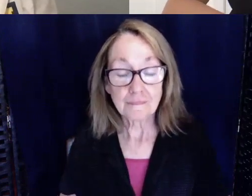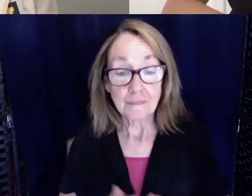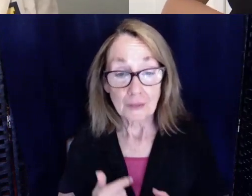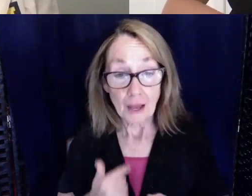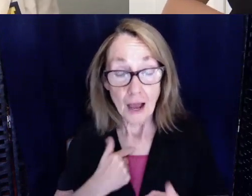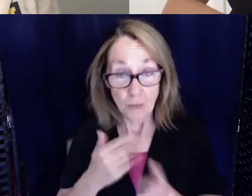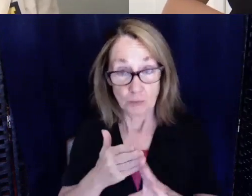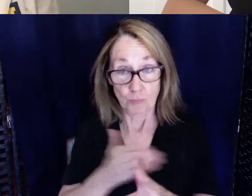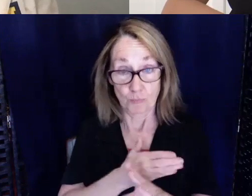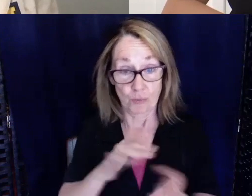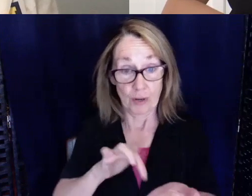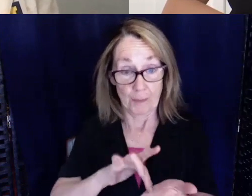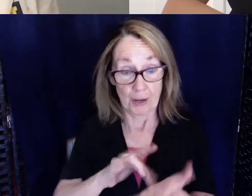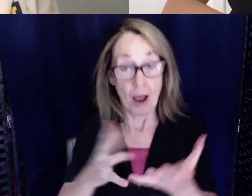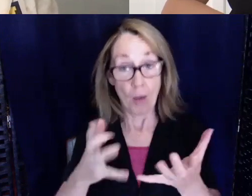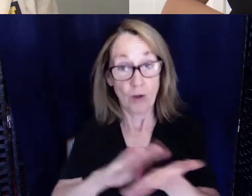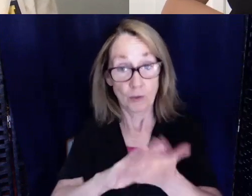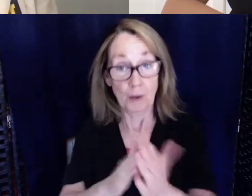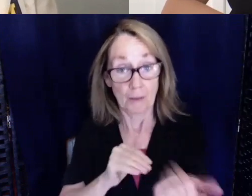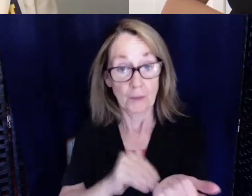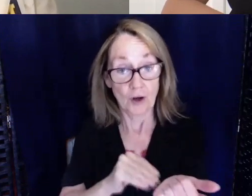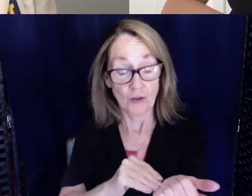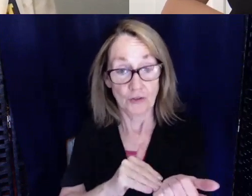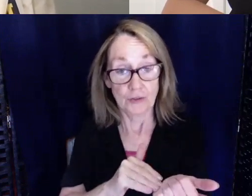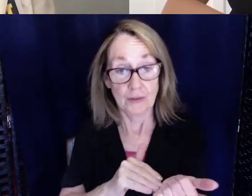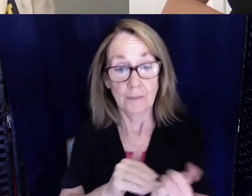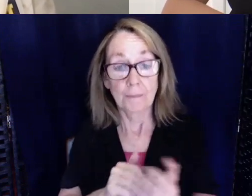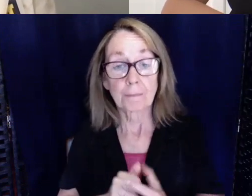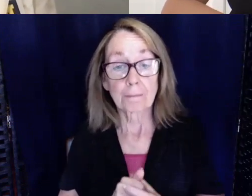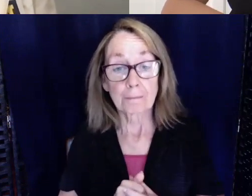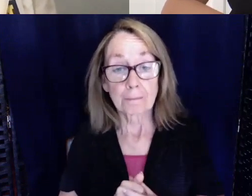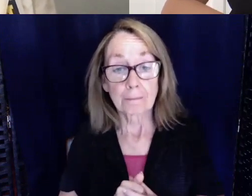I wanted to be a doctor. I had this advisor in college